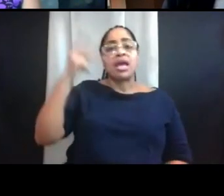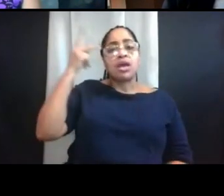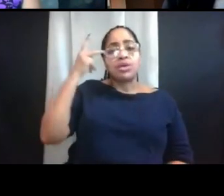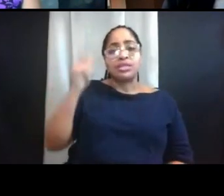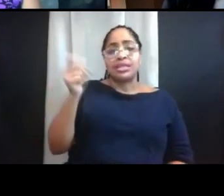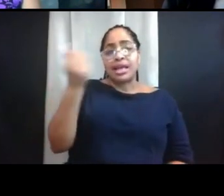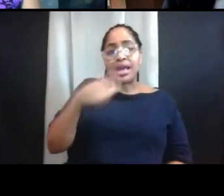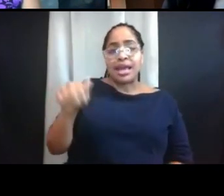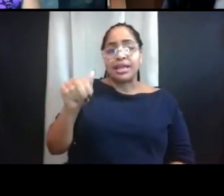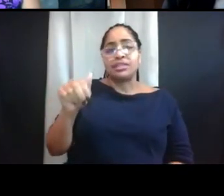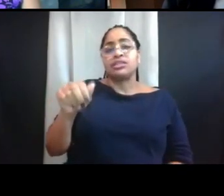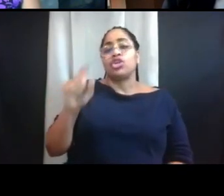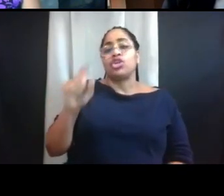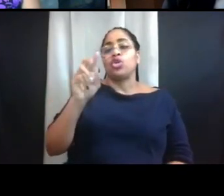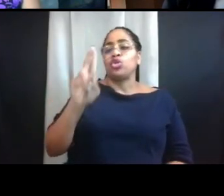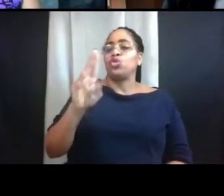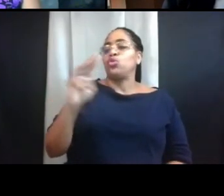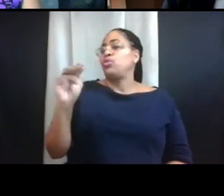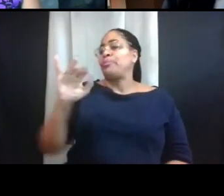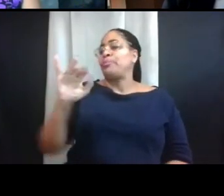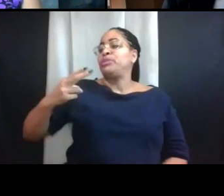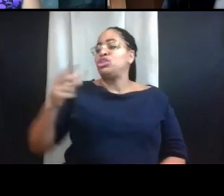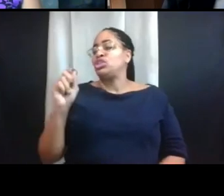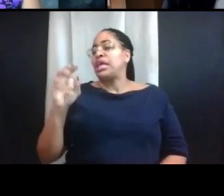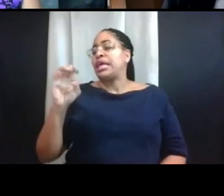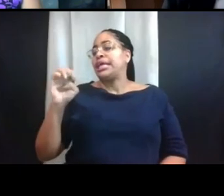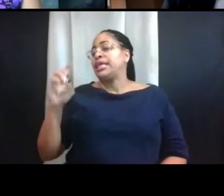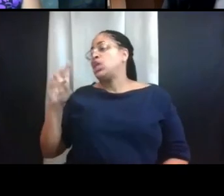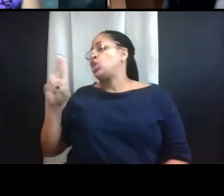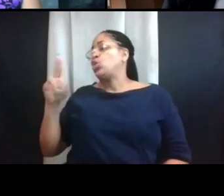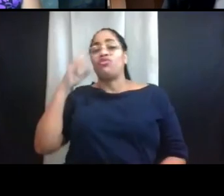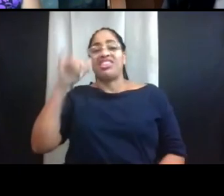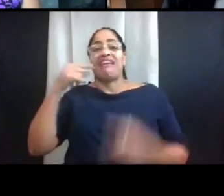That's parents.umich.edu for that announcement.